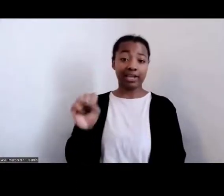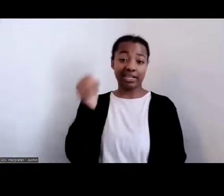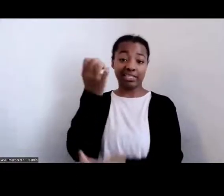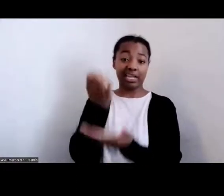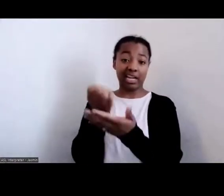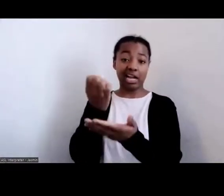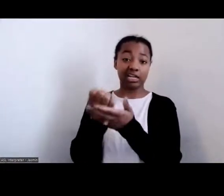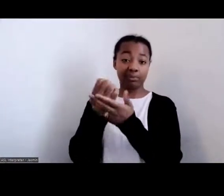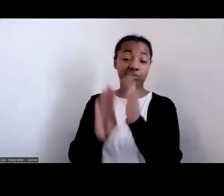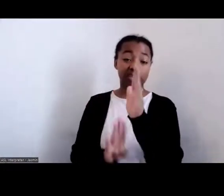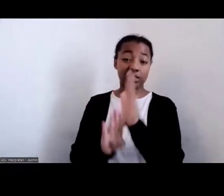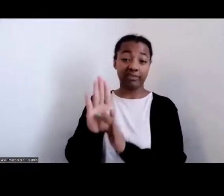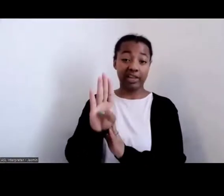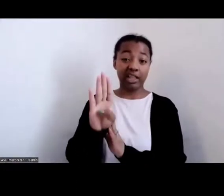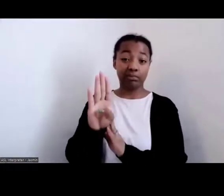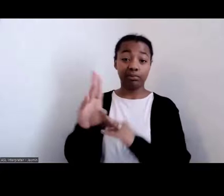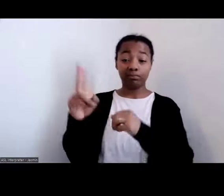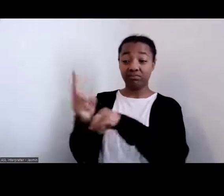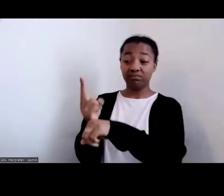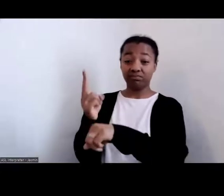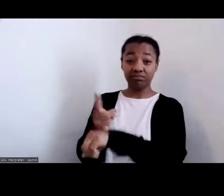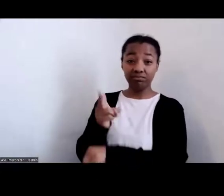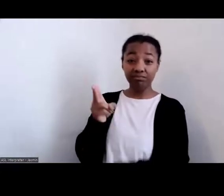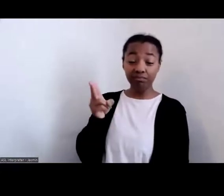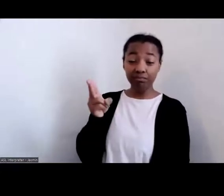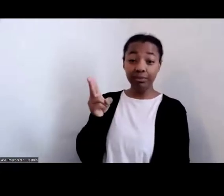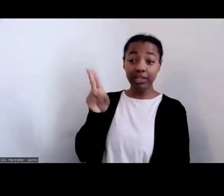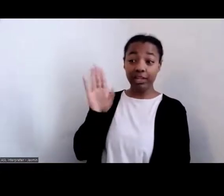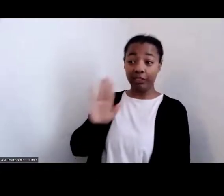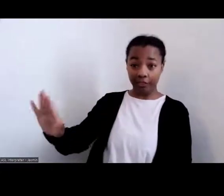of those who were enslaved, the lives of the enslaved.